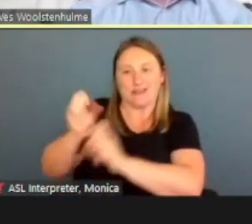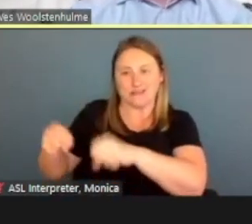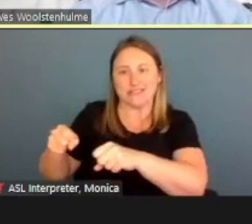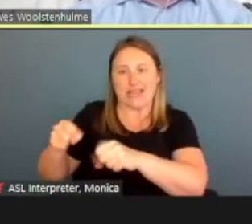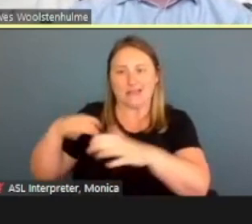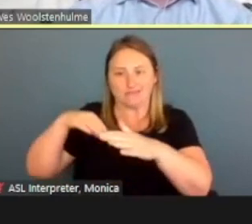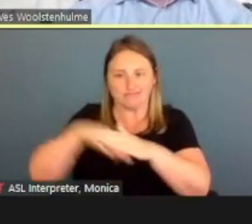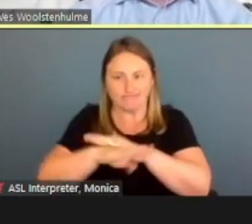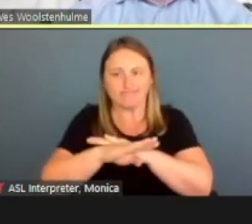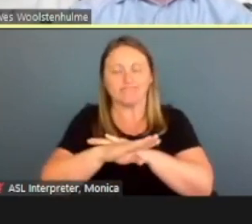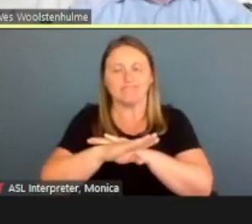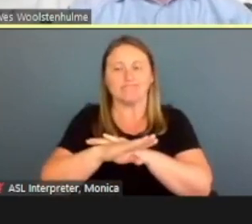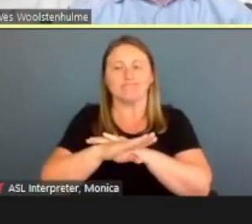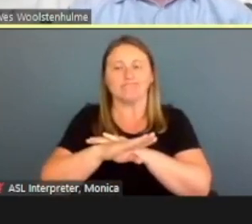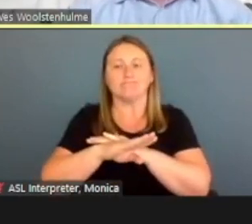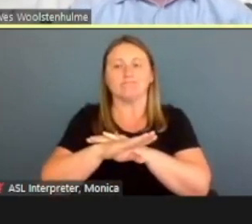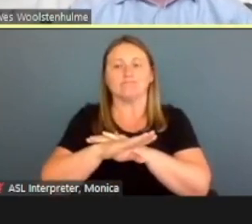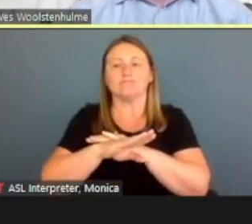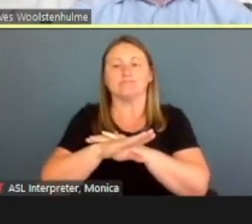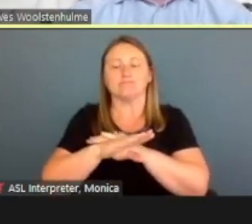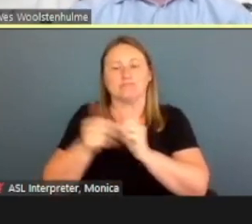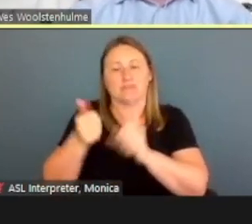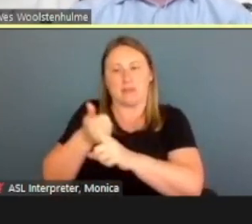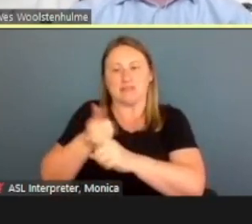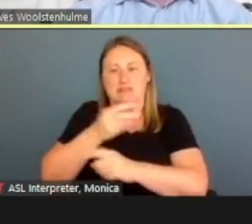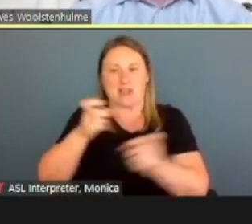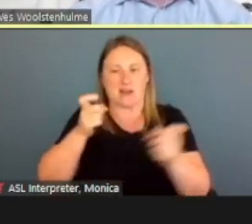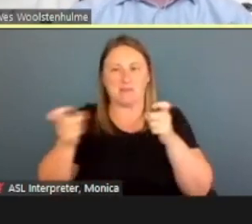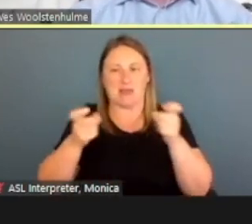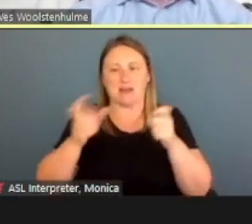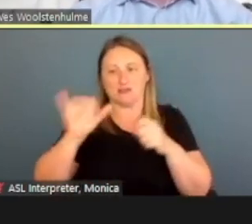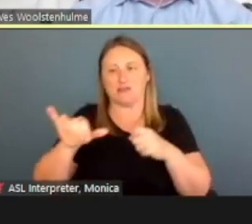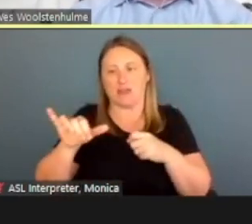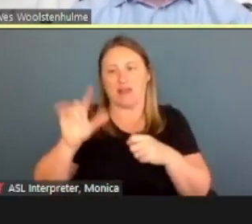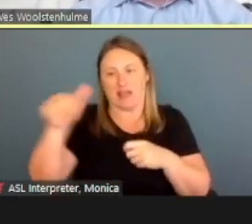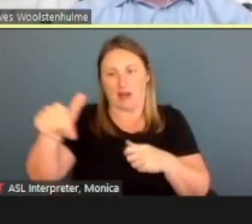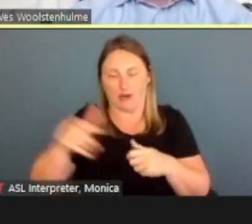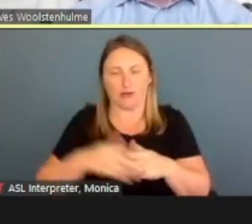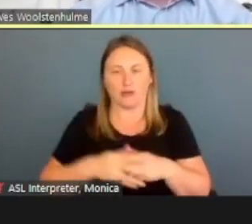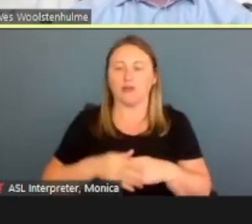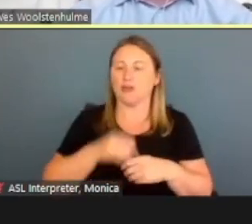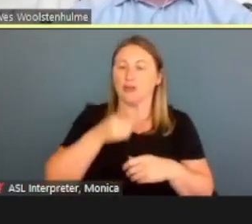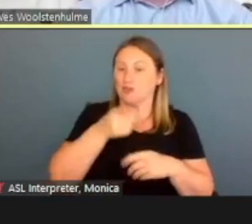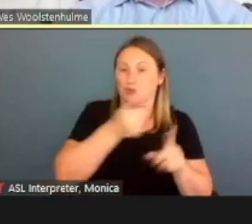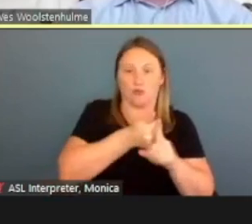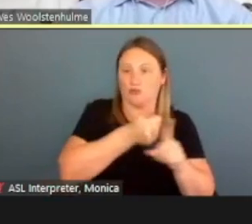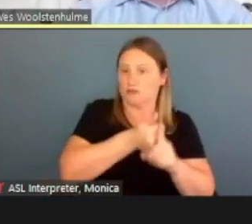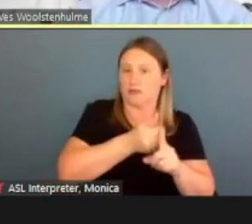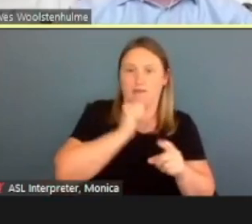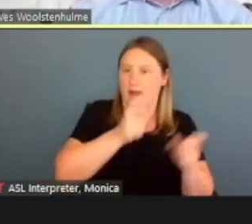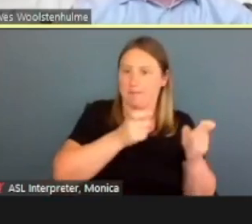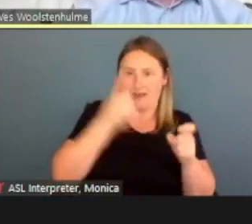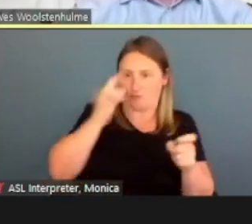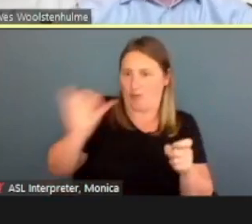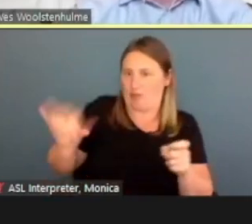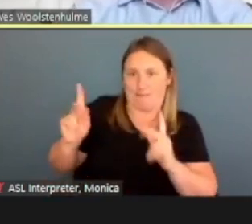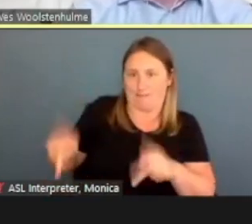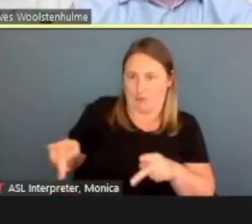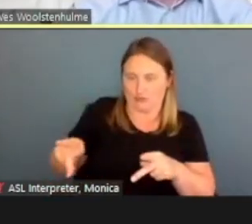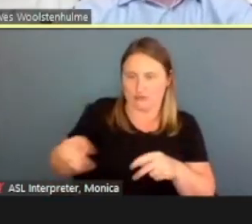at a later time and manage that case. You are not managing it for them, you are rather just assisting them